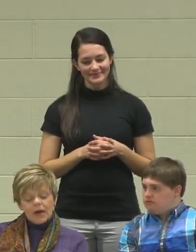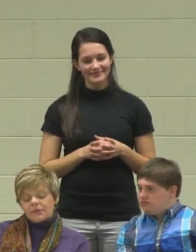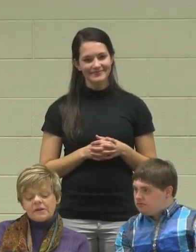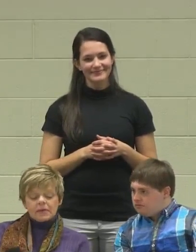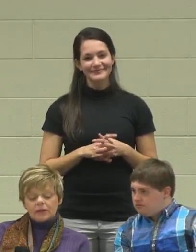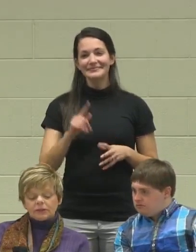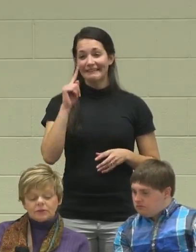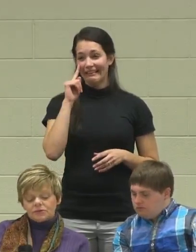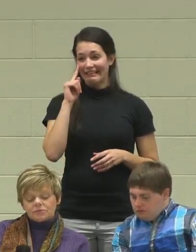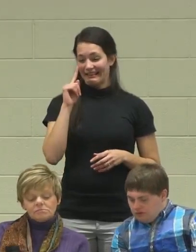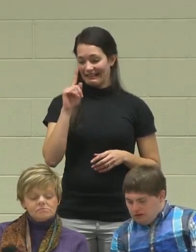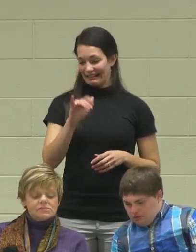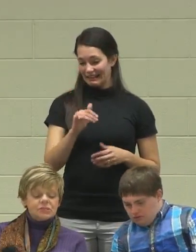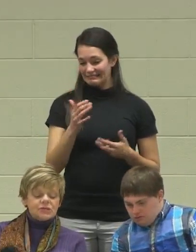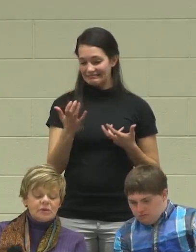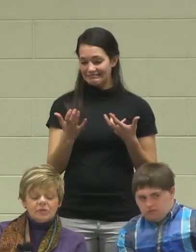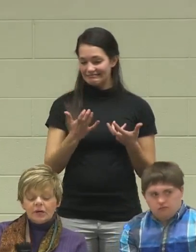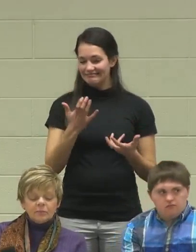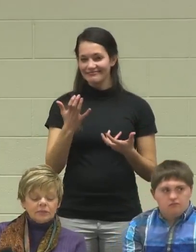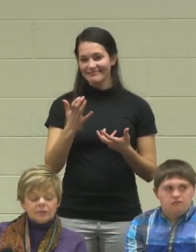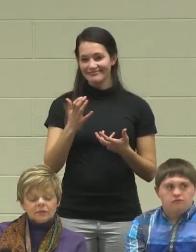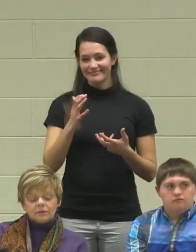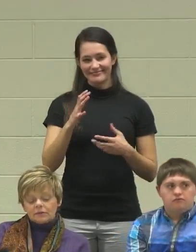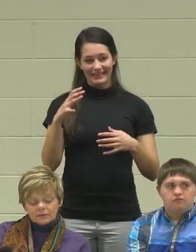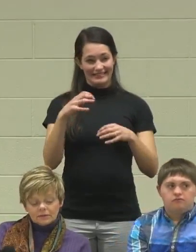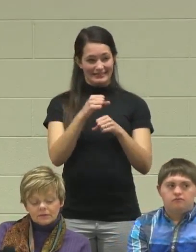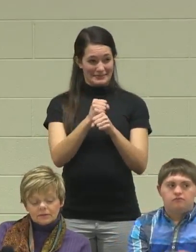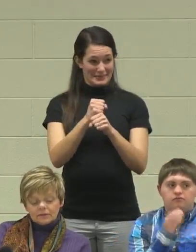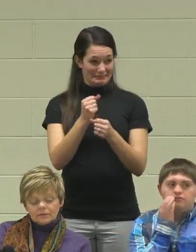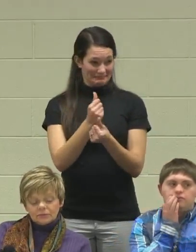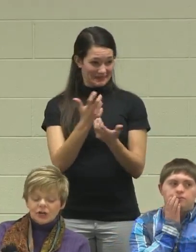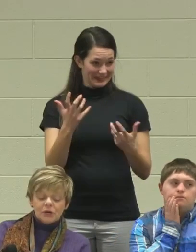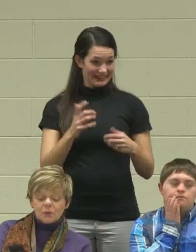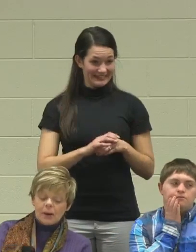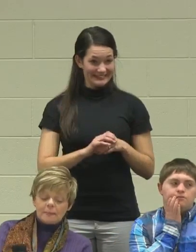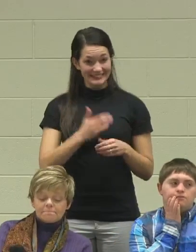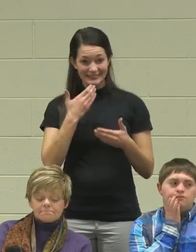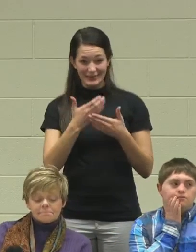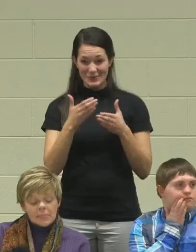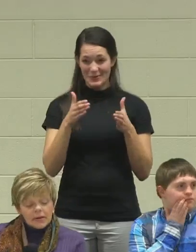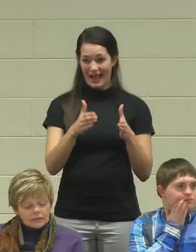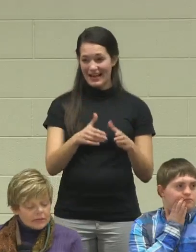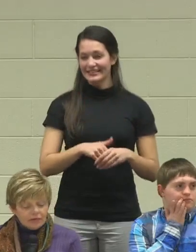I think that sort of summed it up in a pretty good way.